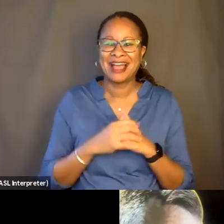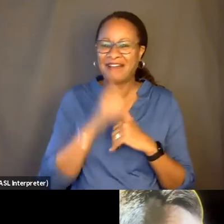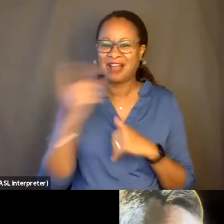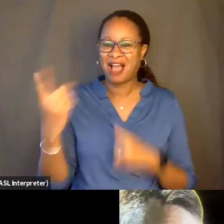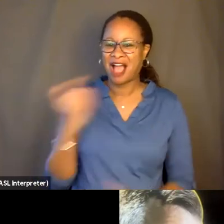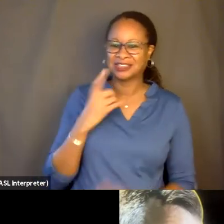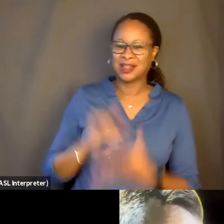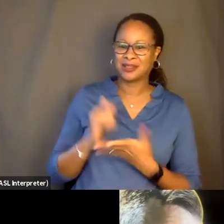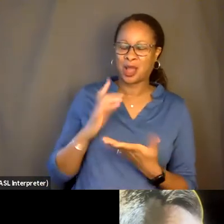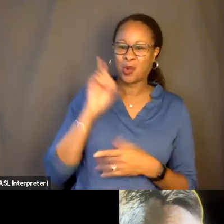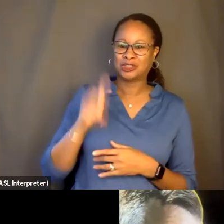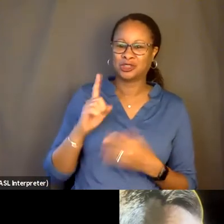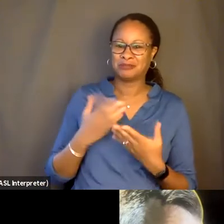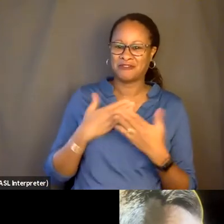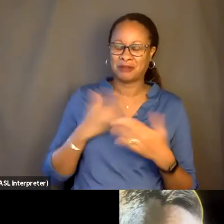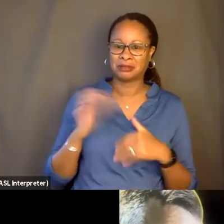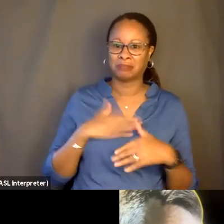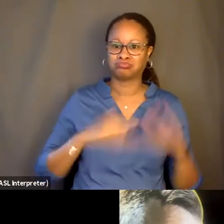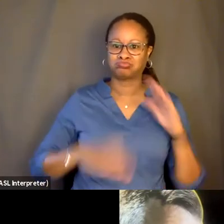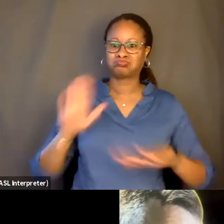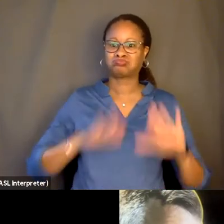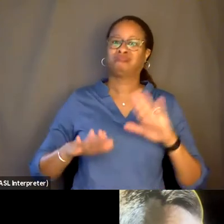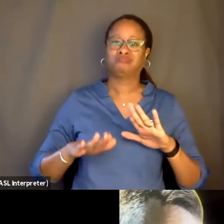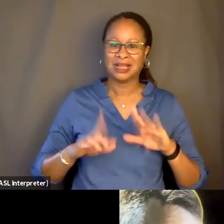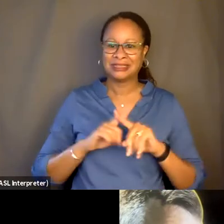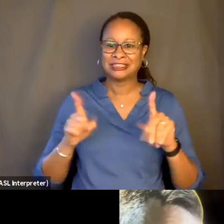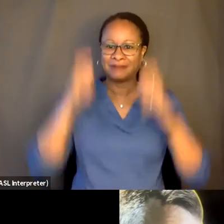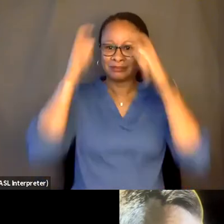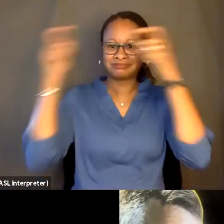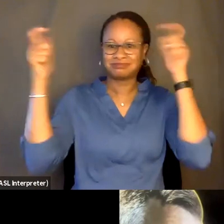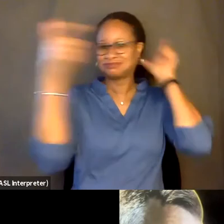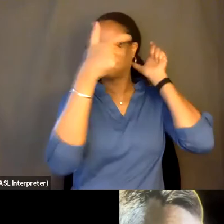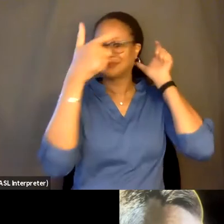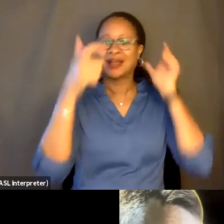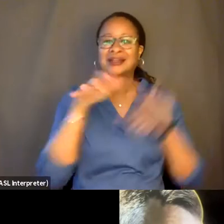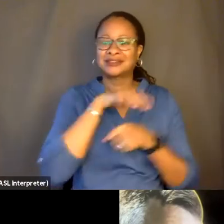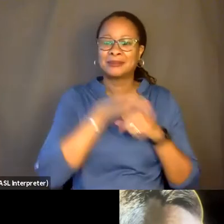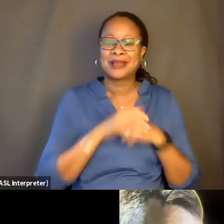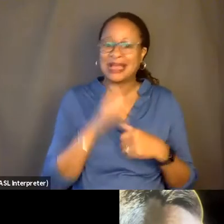So it puts me in a completely unusual headspace. And it's a little-- it's, like, a little bit not OK, right?